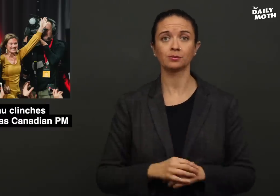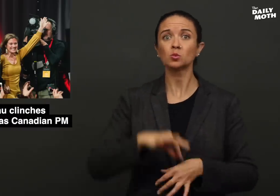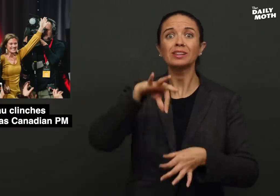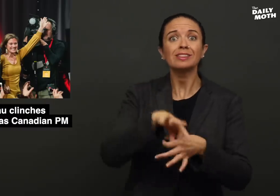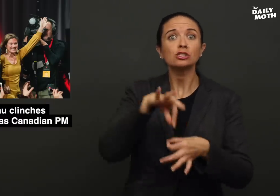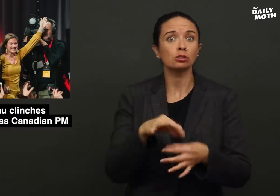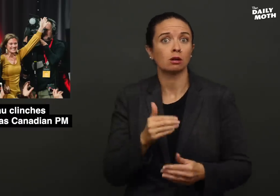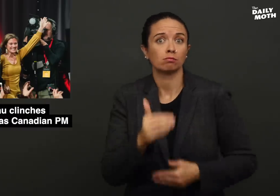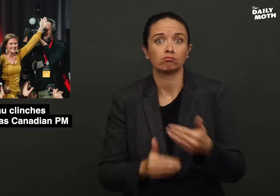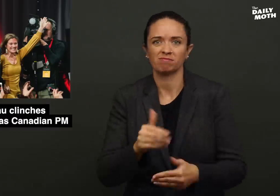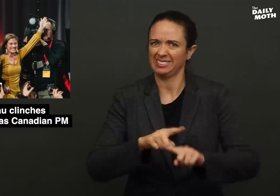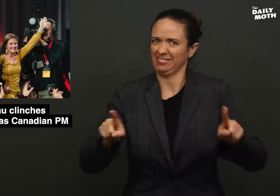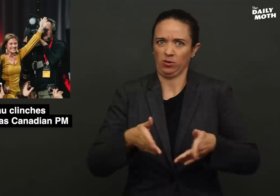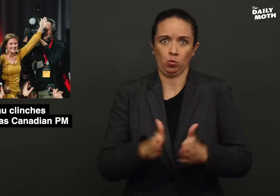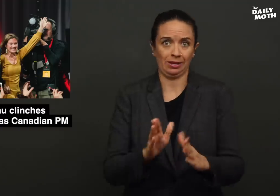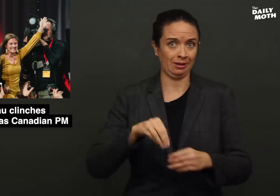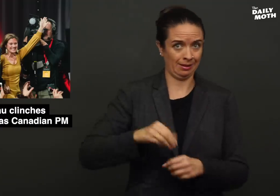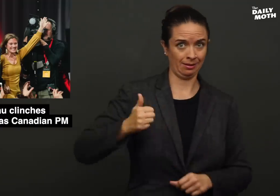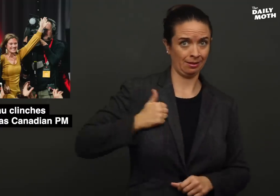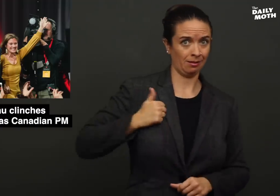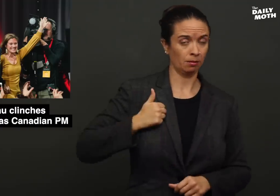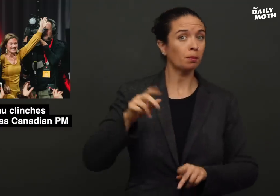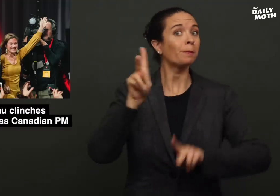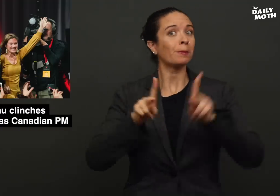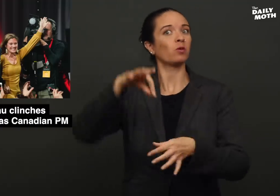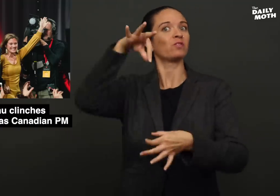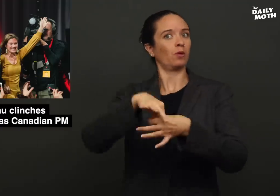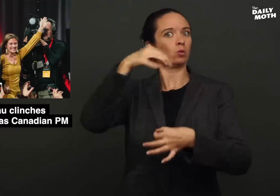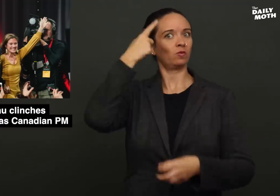Elections work in a different way in Canada as people vote